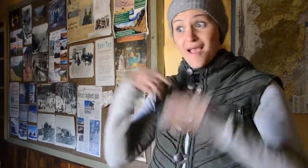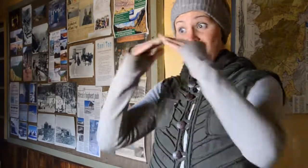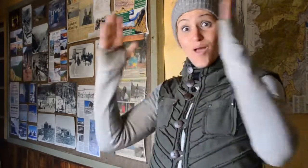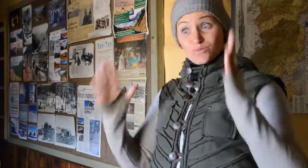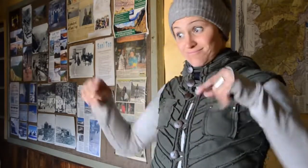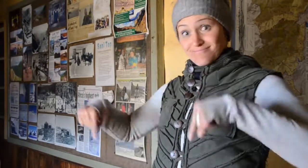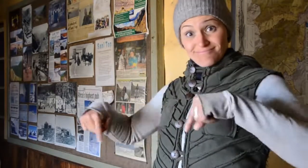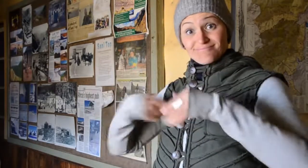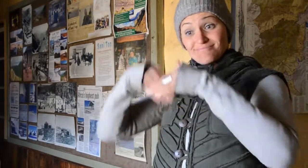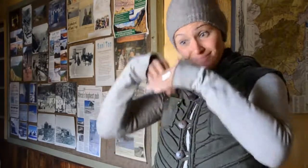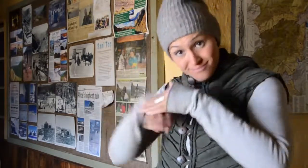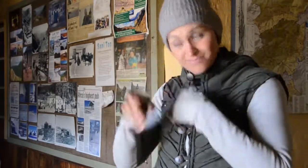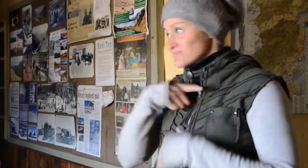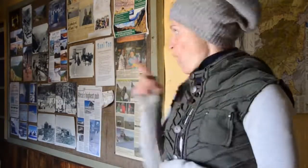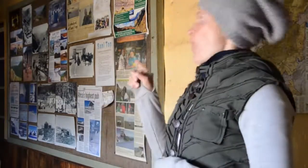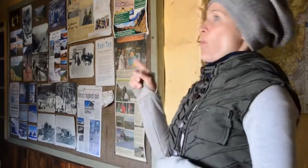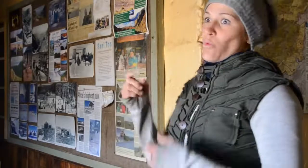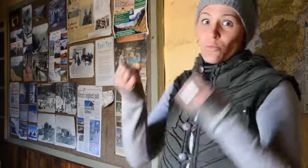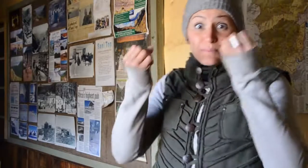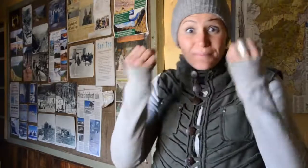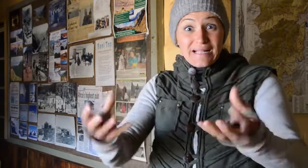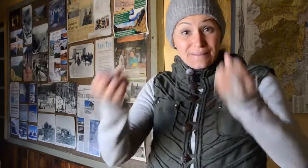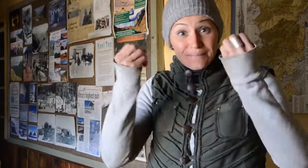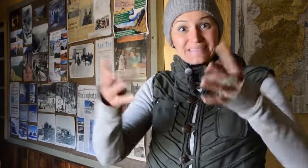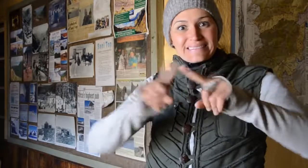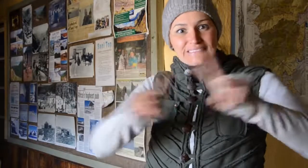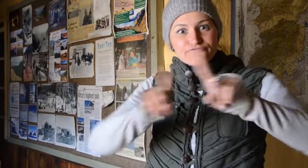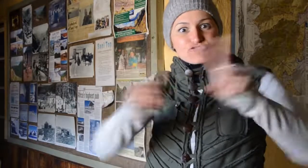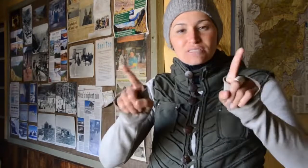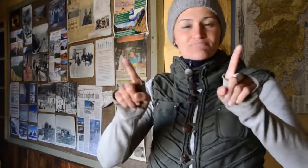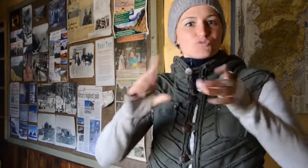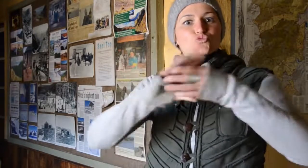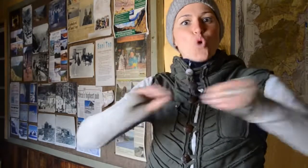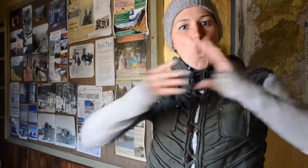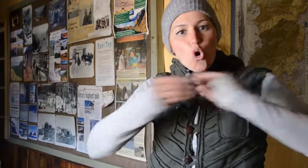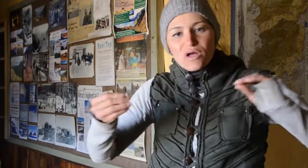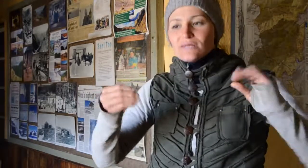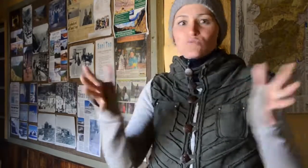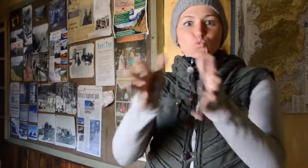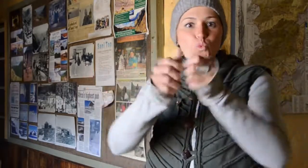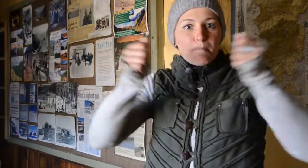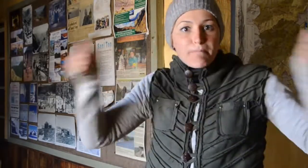has happened here, and coming into this building, on the wall, I see so many stories